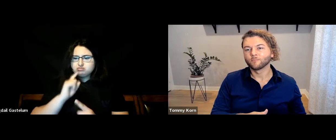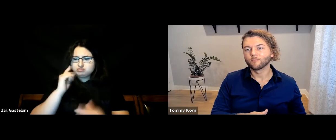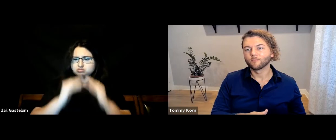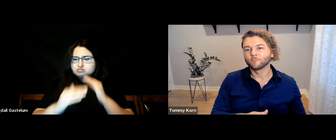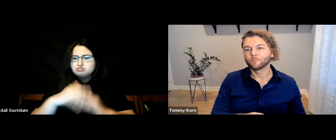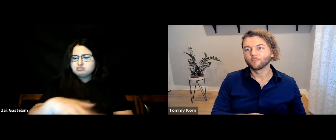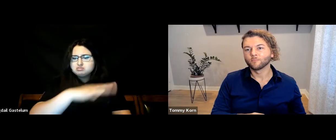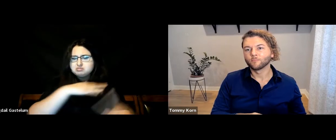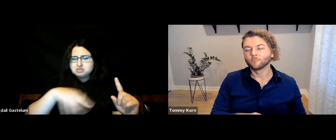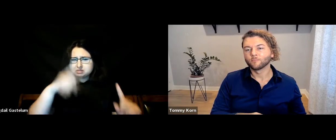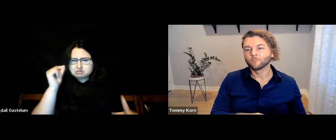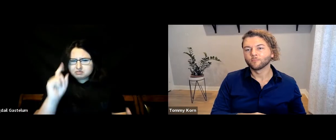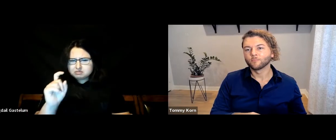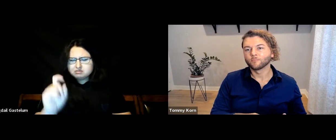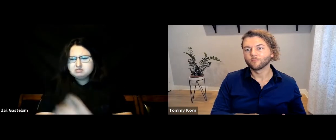within the Deaf community and Gallaudet?”